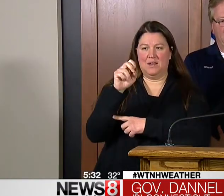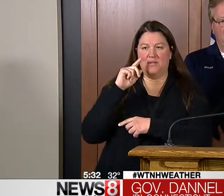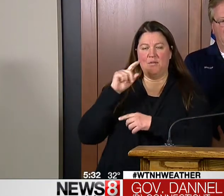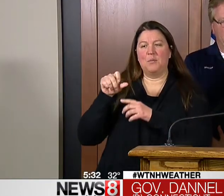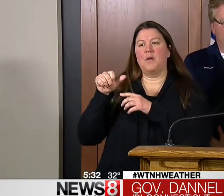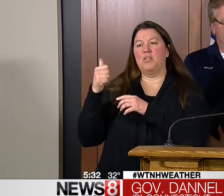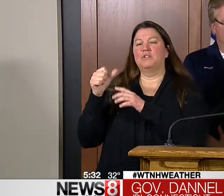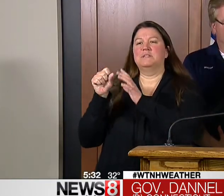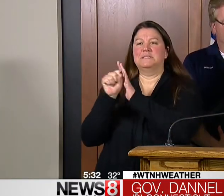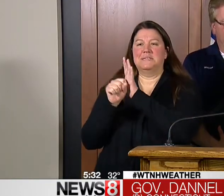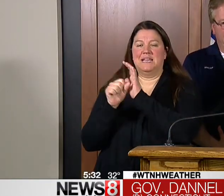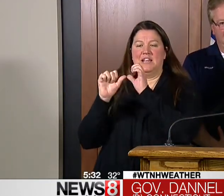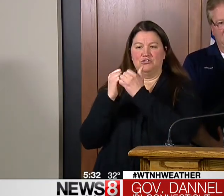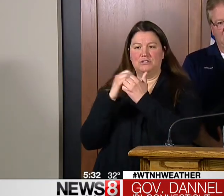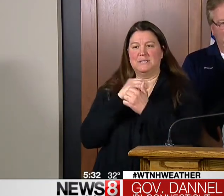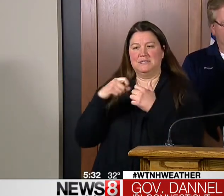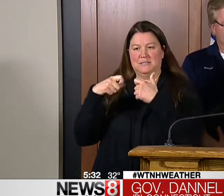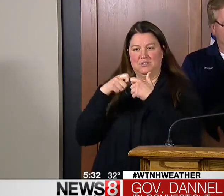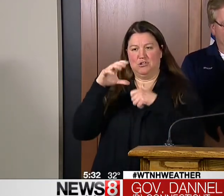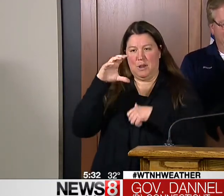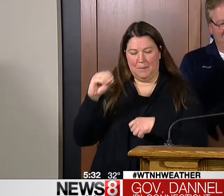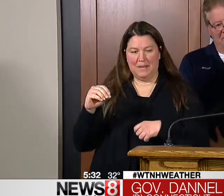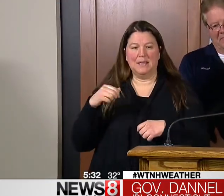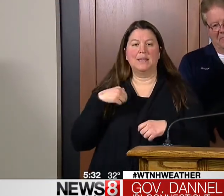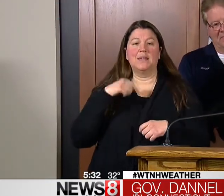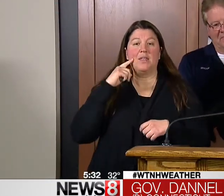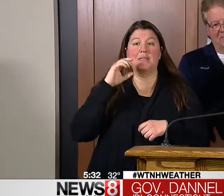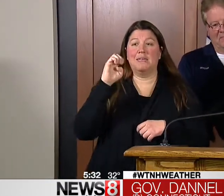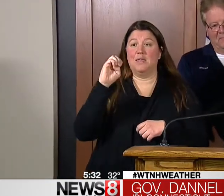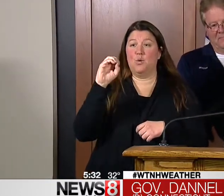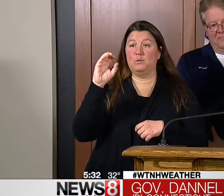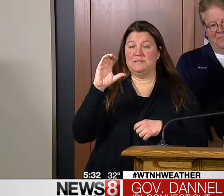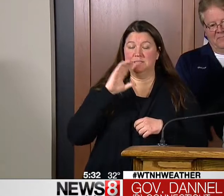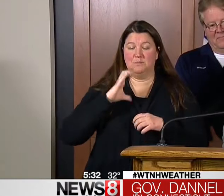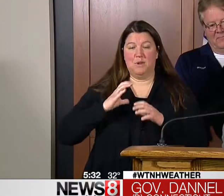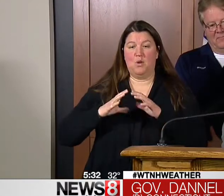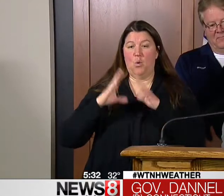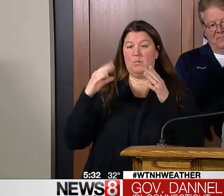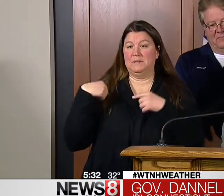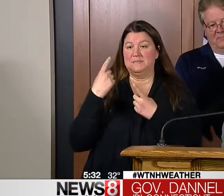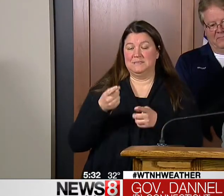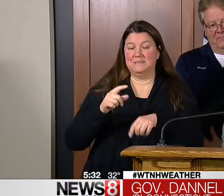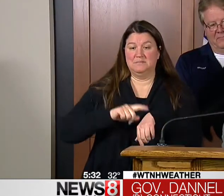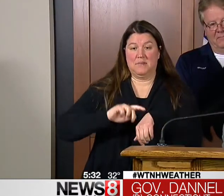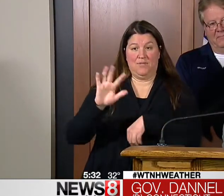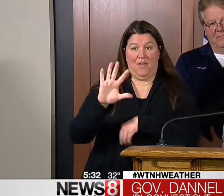I VERY MUCH HAVE ENJOYED REPORTING TO YOU. WE JUST FINISHED GETTING ANOTHER UPDATE FROM OUR VARIOUS STATE